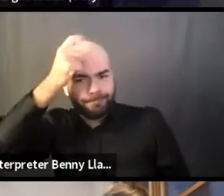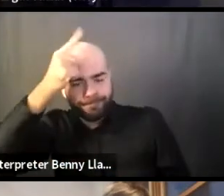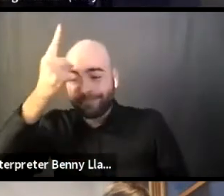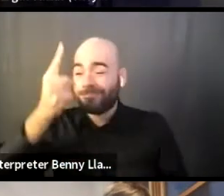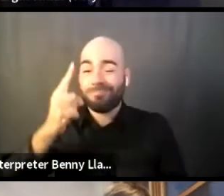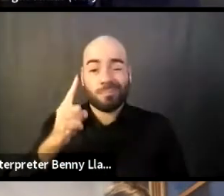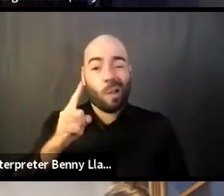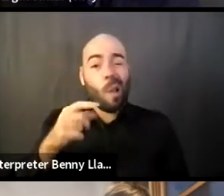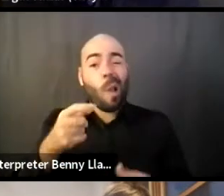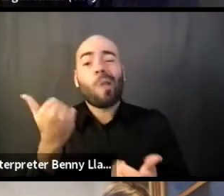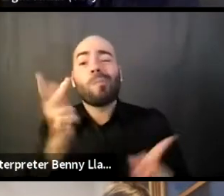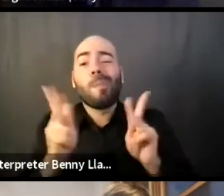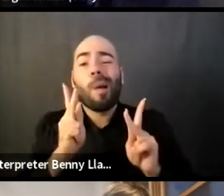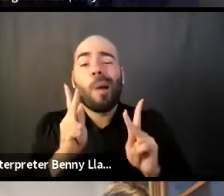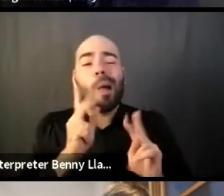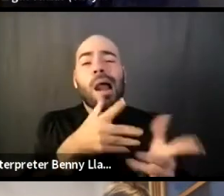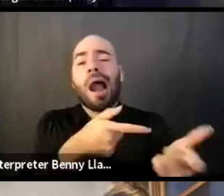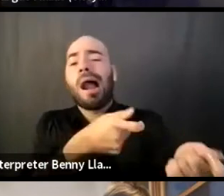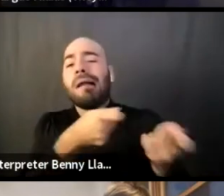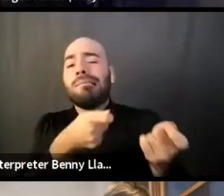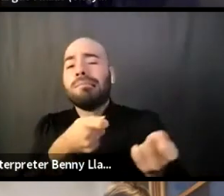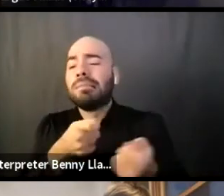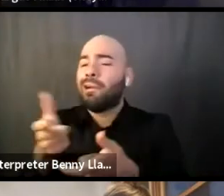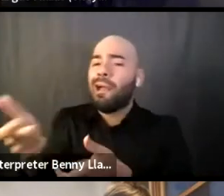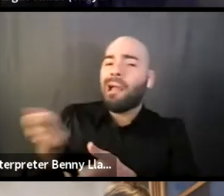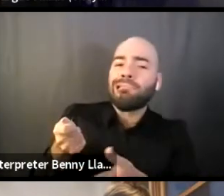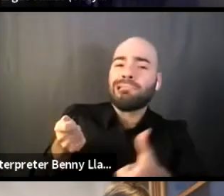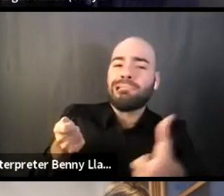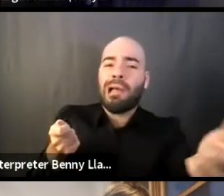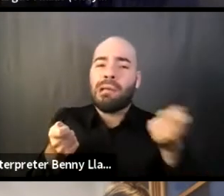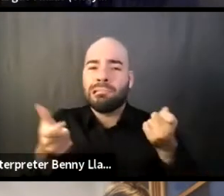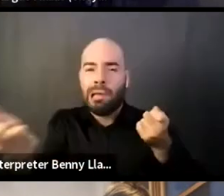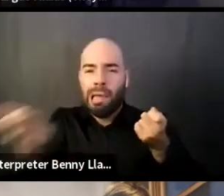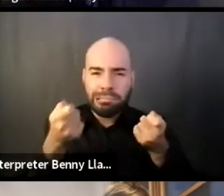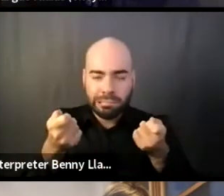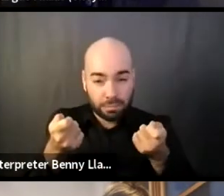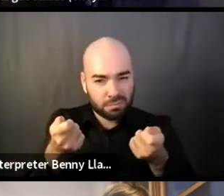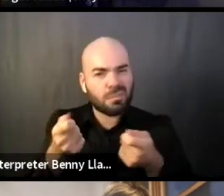or why you wanted to incorporate other folks within your company?